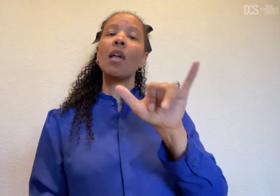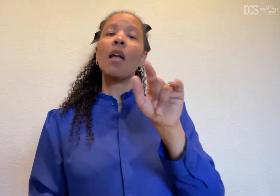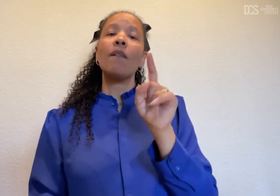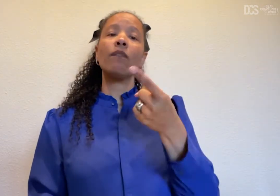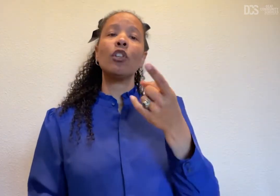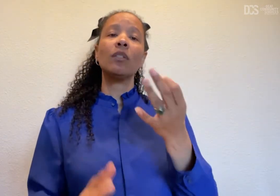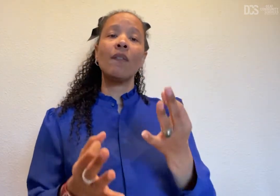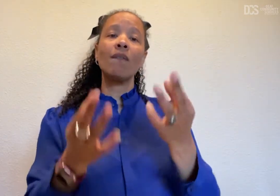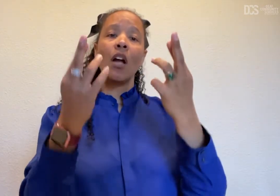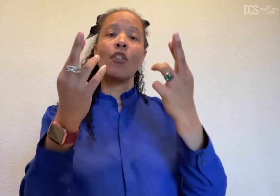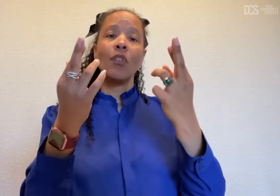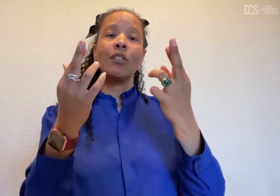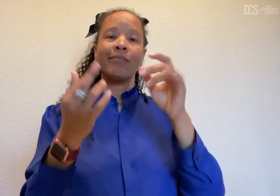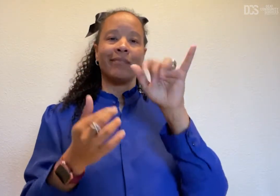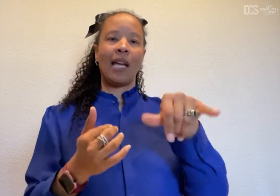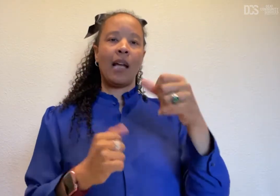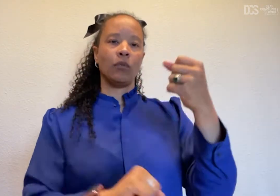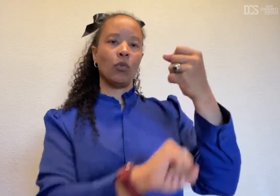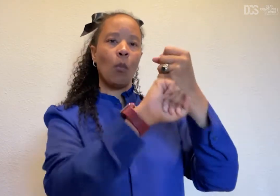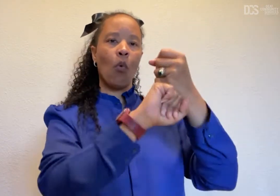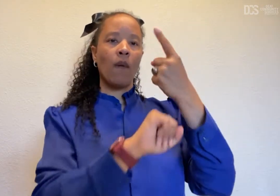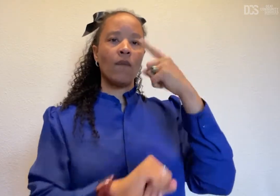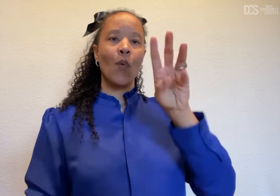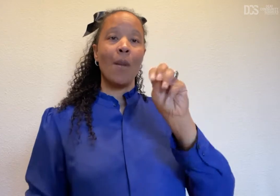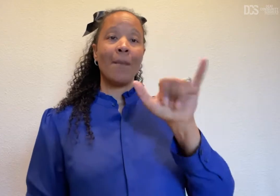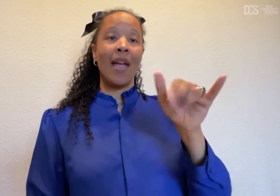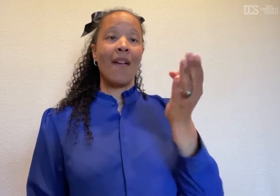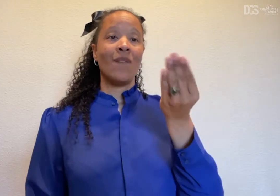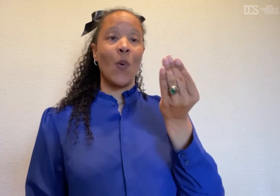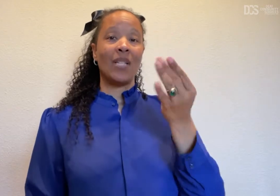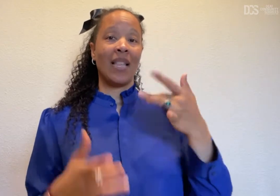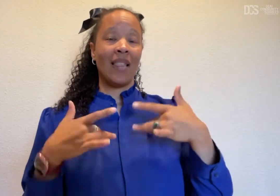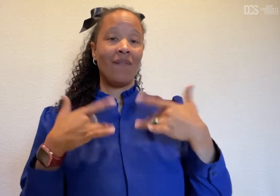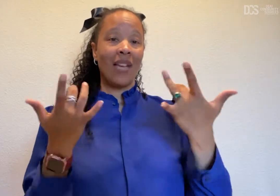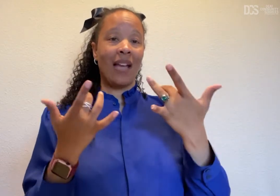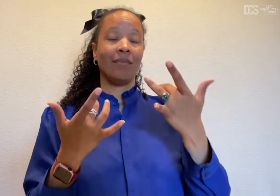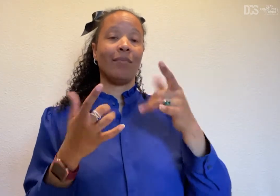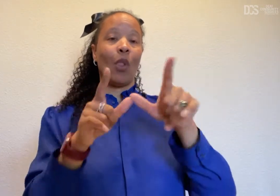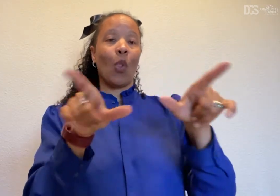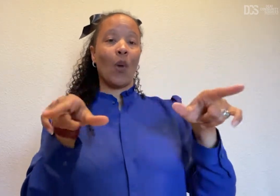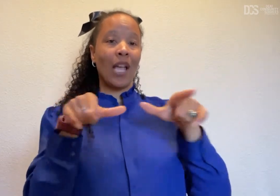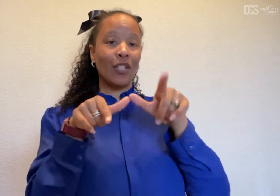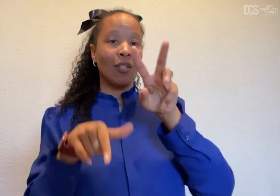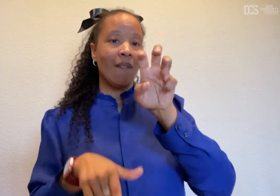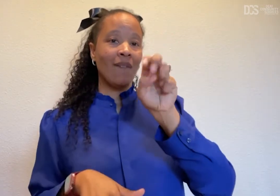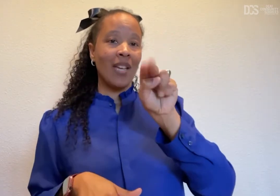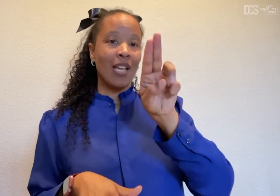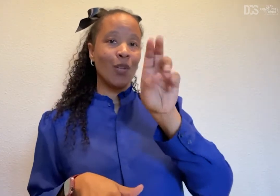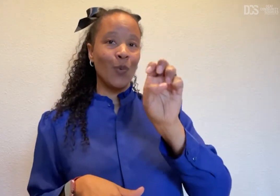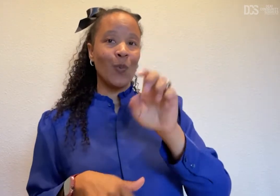May 1st fundraiser was to support May 14th event venue.